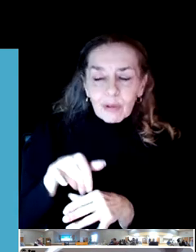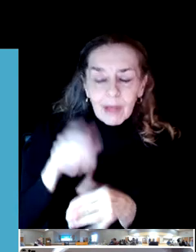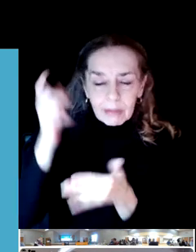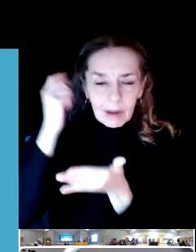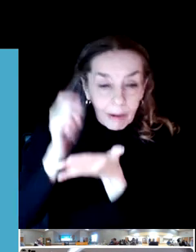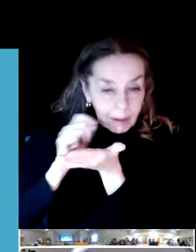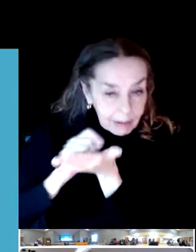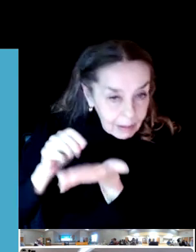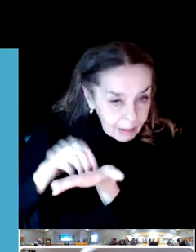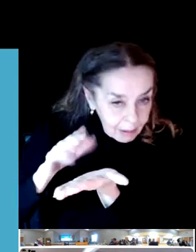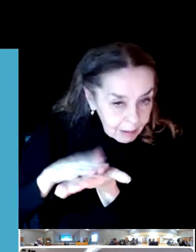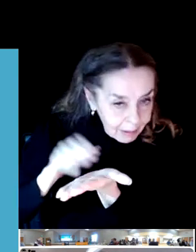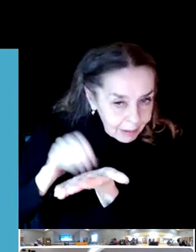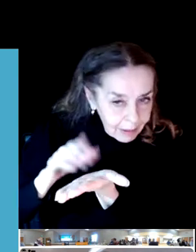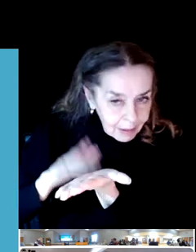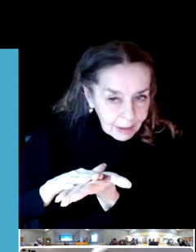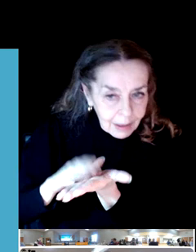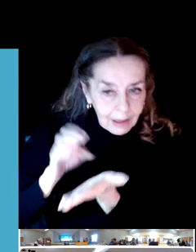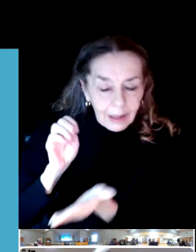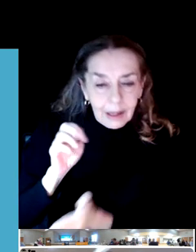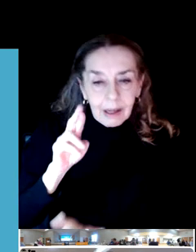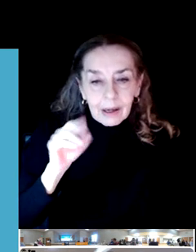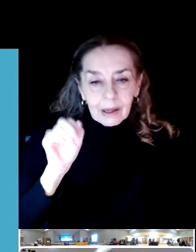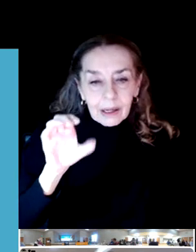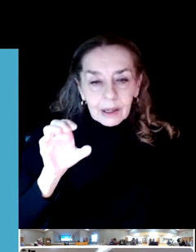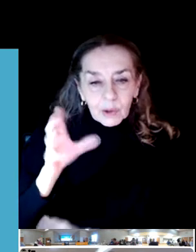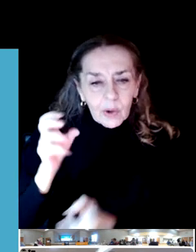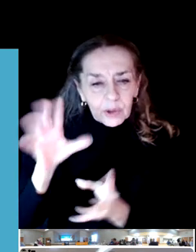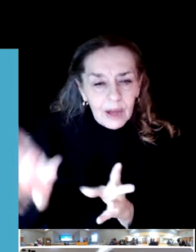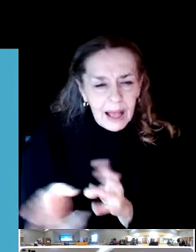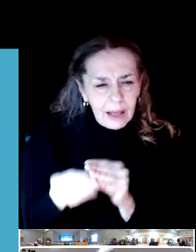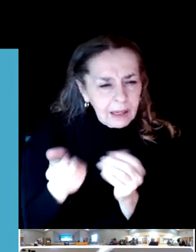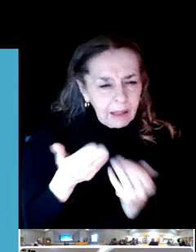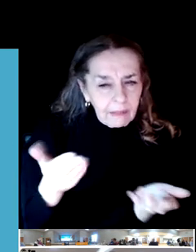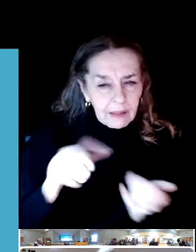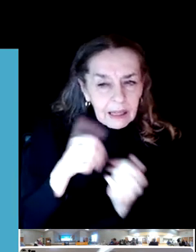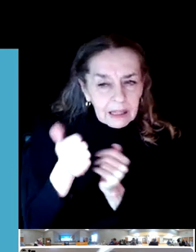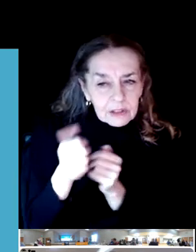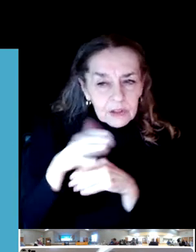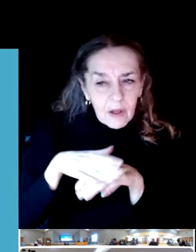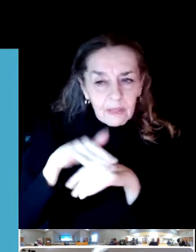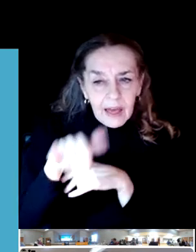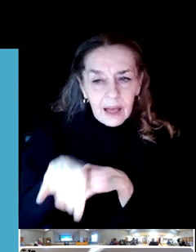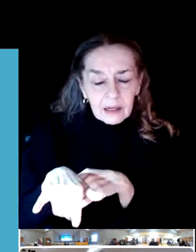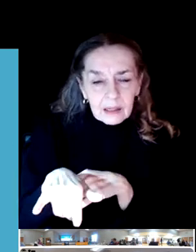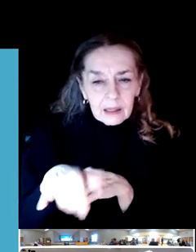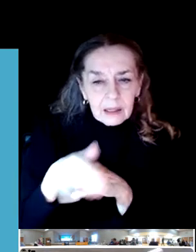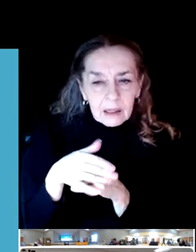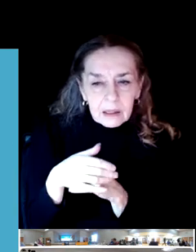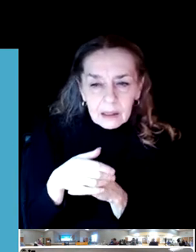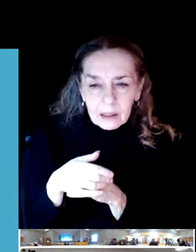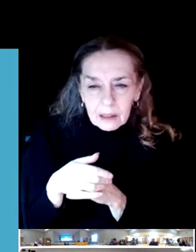And there anything else you would like to add to that?